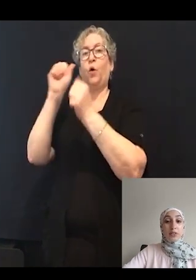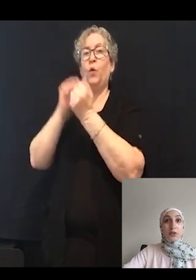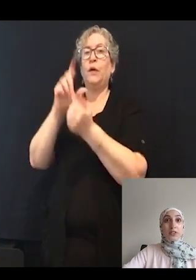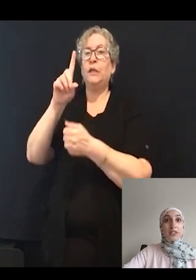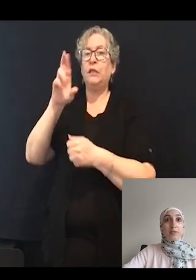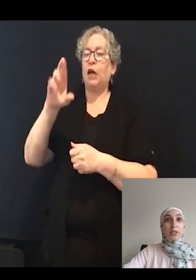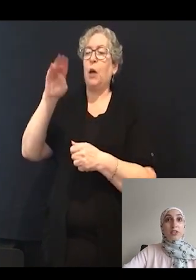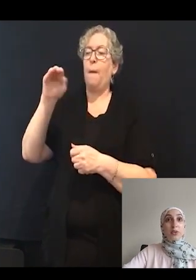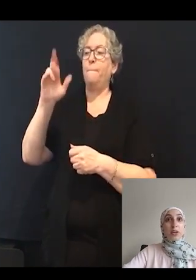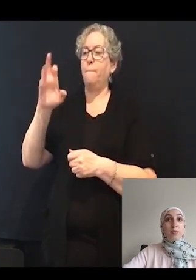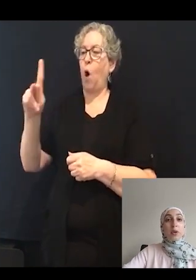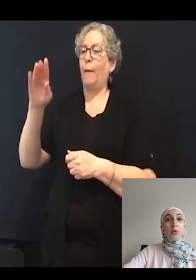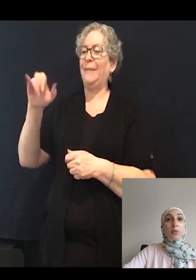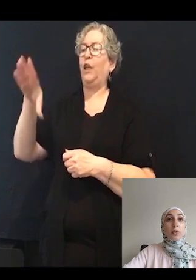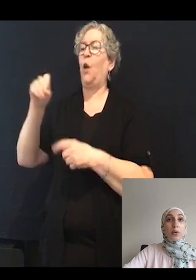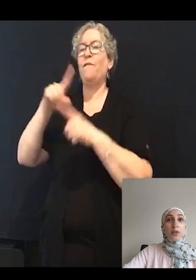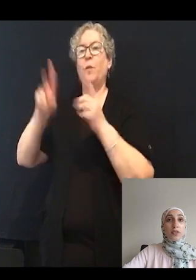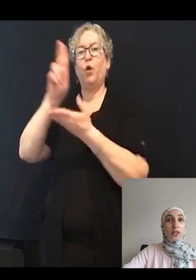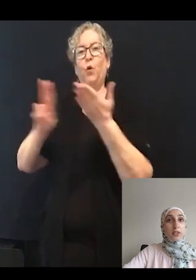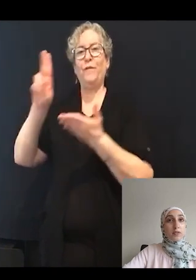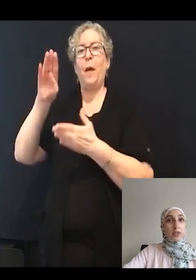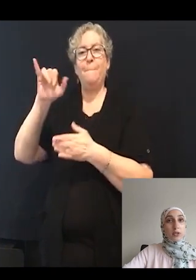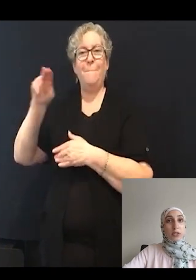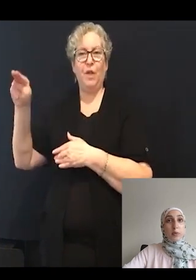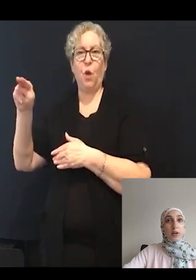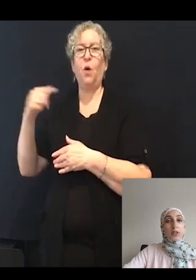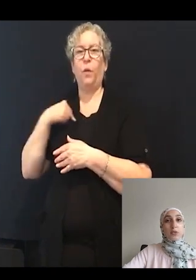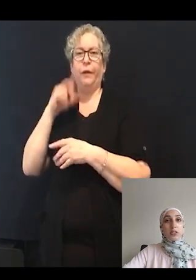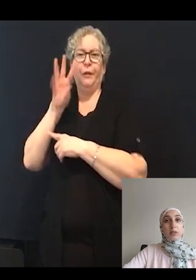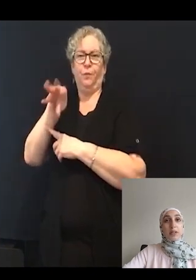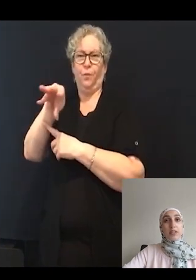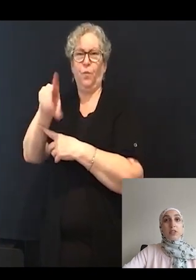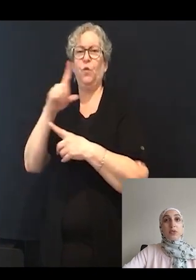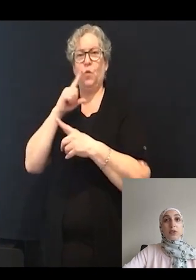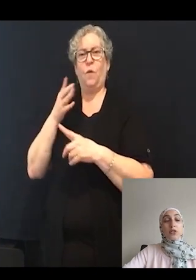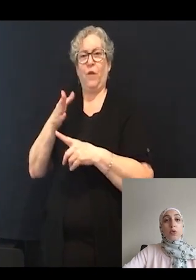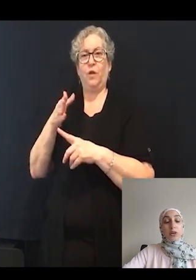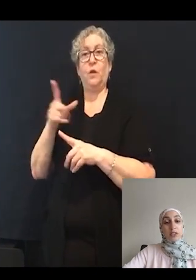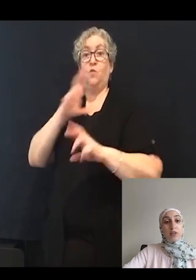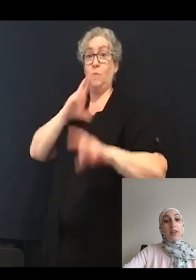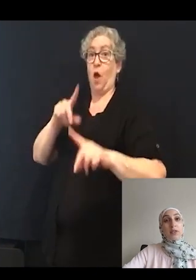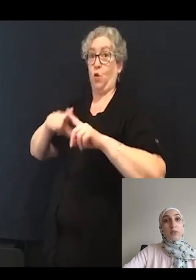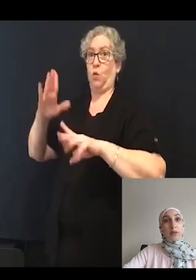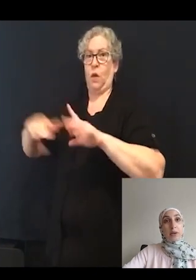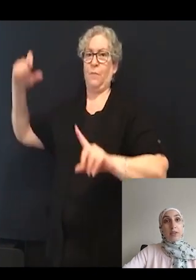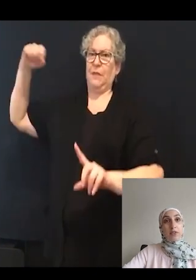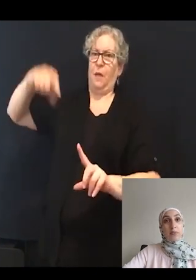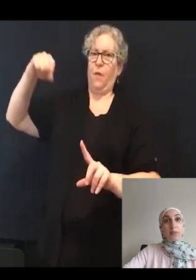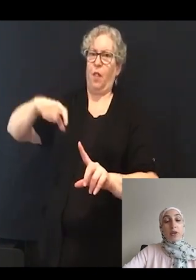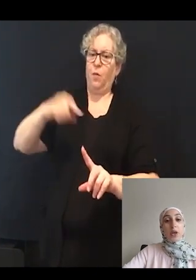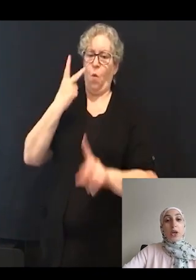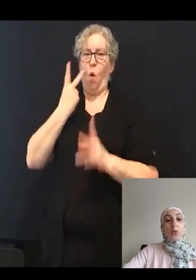at the University of Minnesota, we recorded videos of fish responding to a stimulus in order to quantify their swimming behavior.